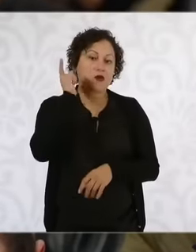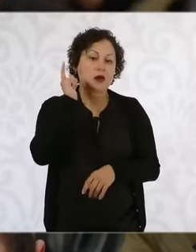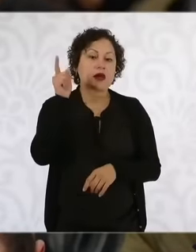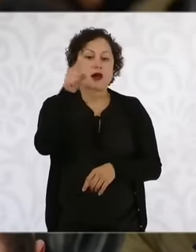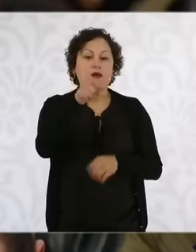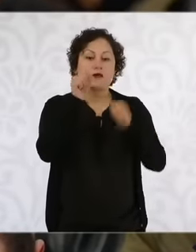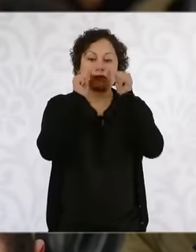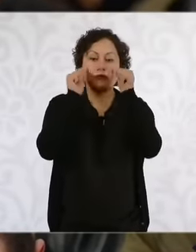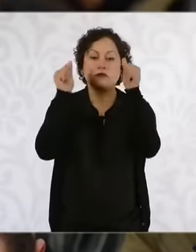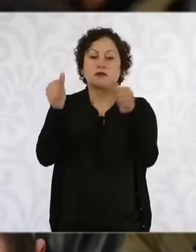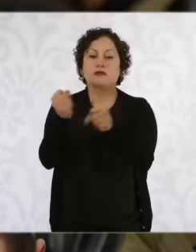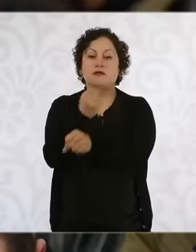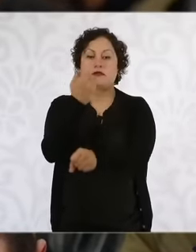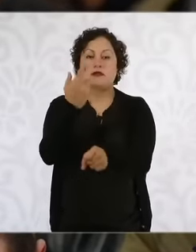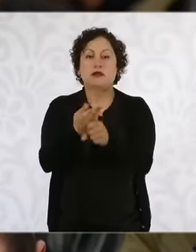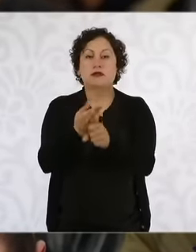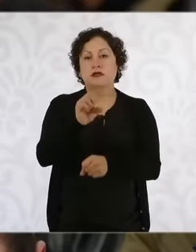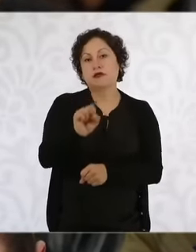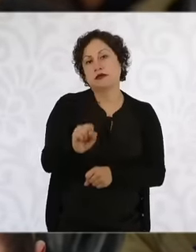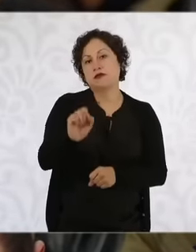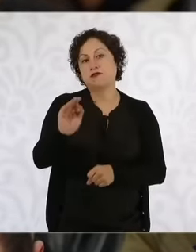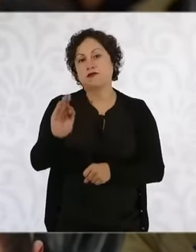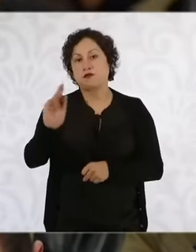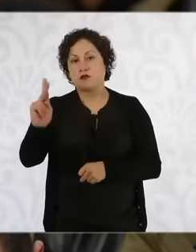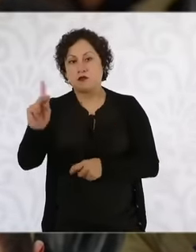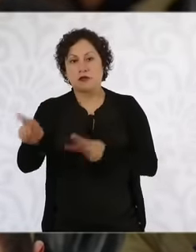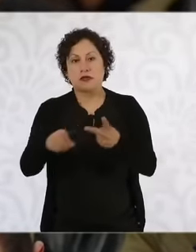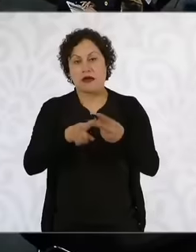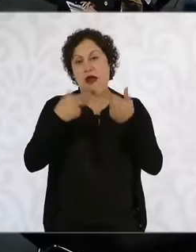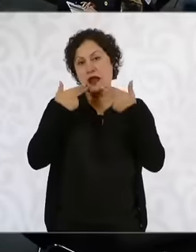also the secretariat of the public service and also the Ministry of Finance Yes, how can we not